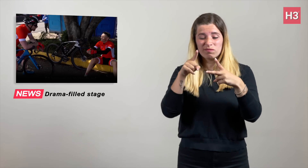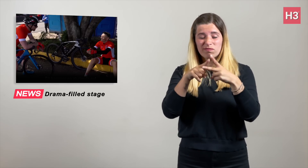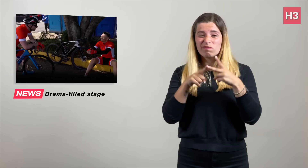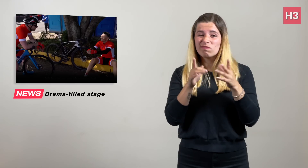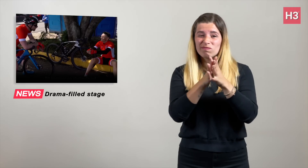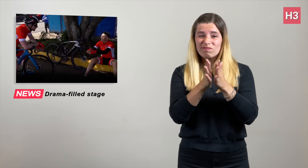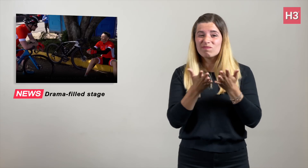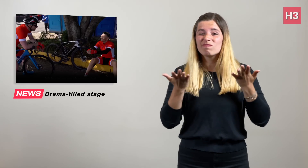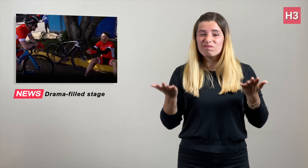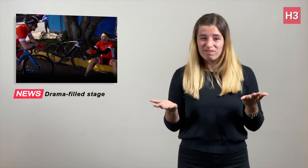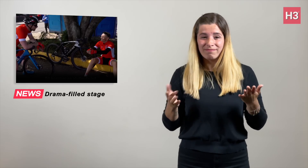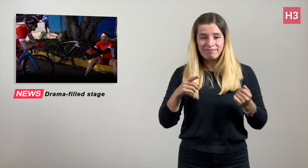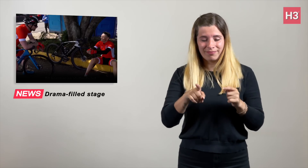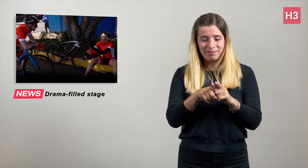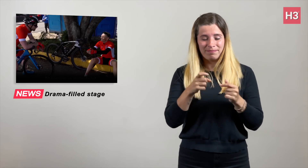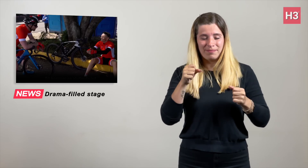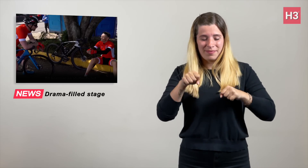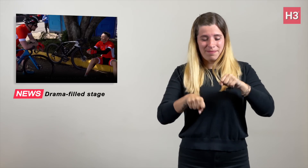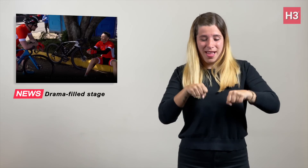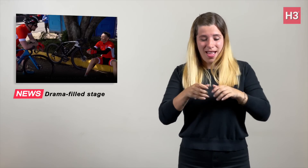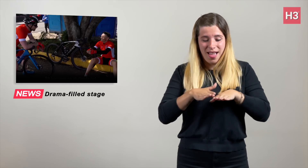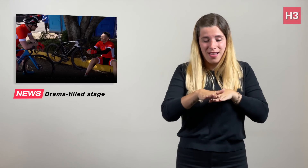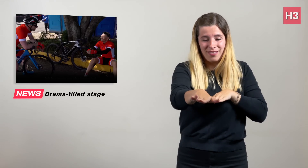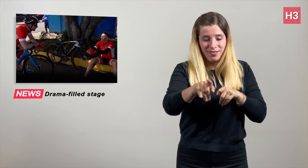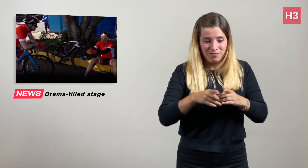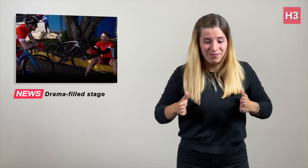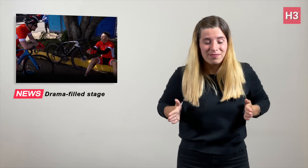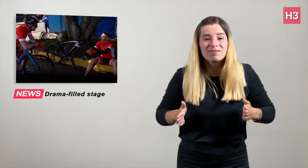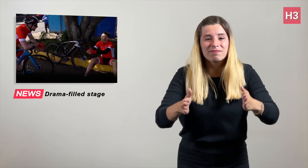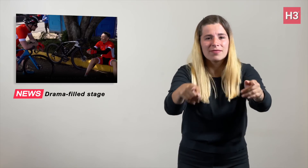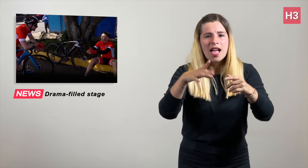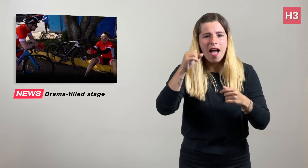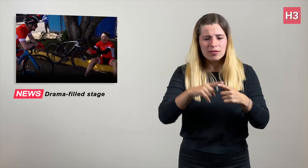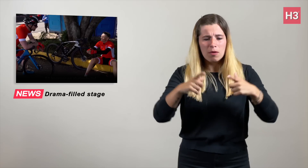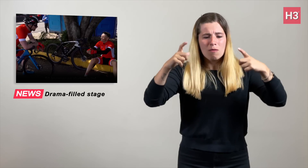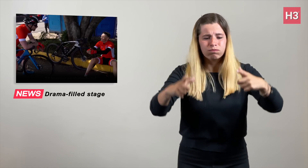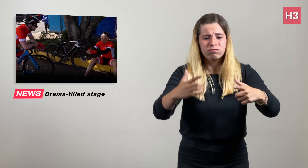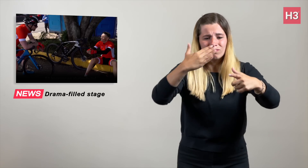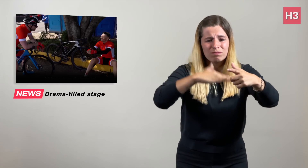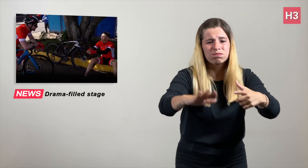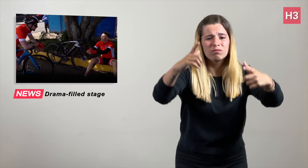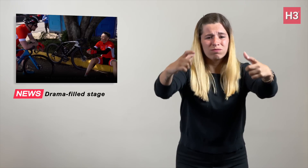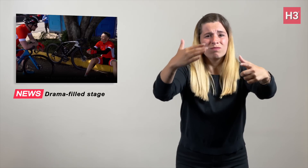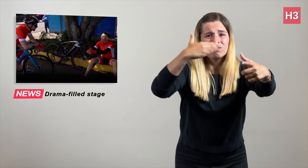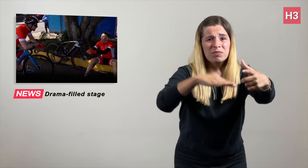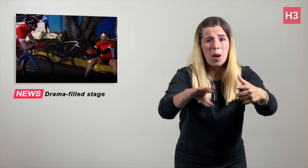presented uneasy challenges for the cyclists, as they had to "jump" over or